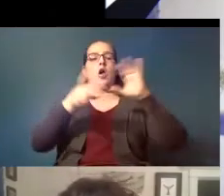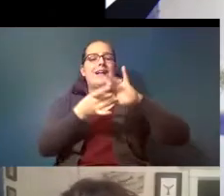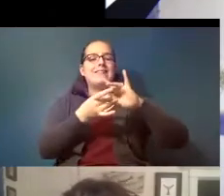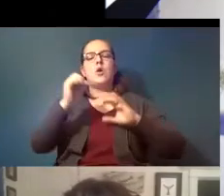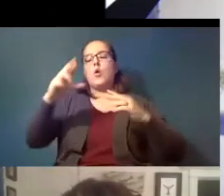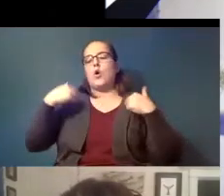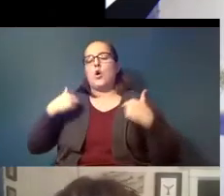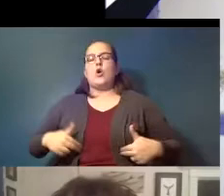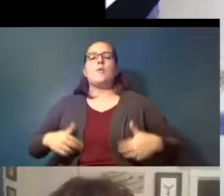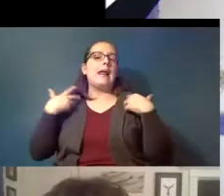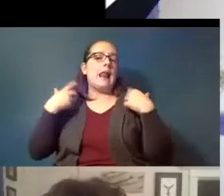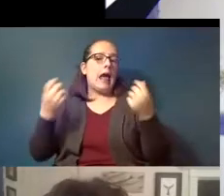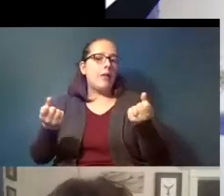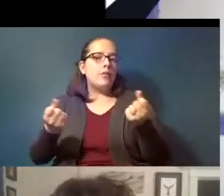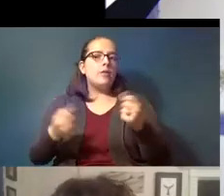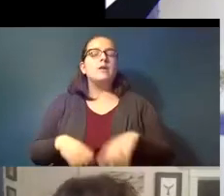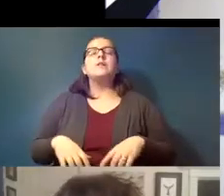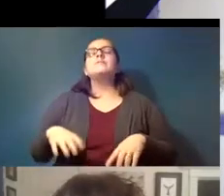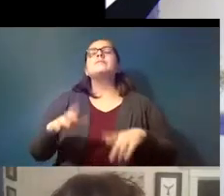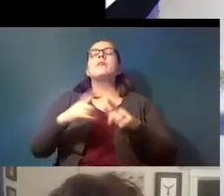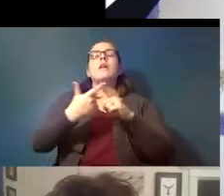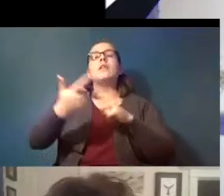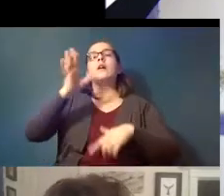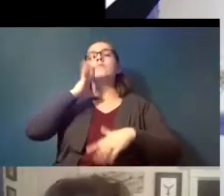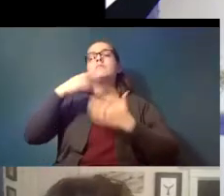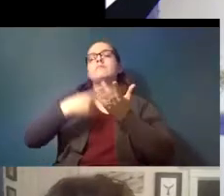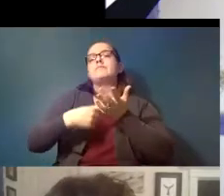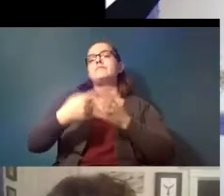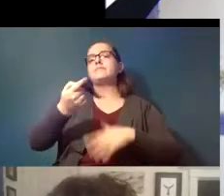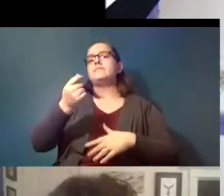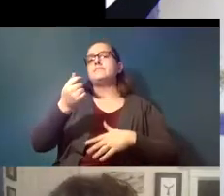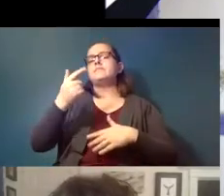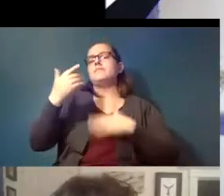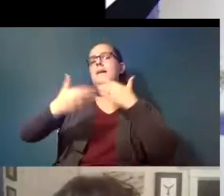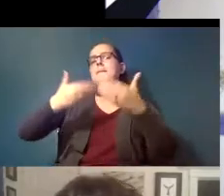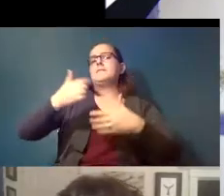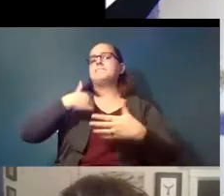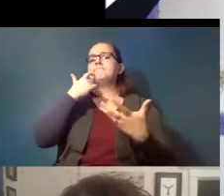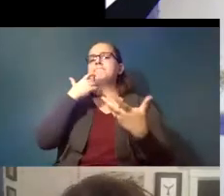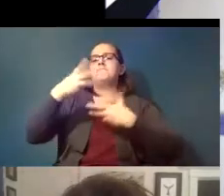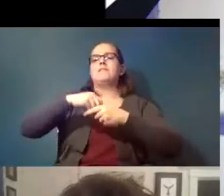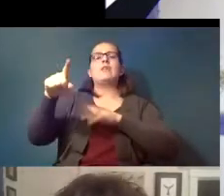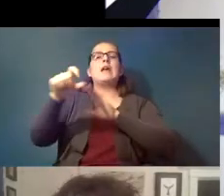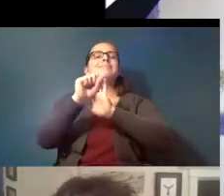and then i'll talk a bit about a process i've been involved with in the state of california which is